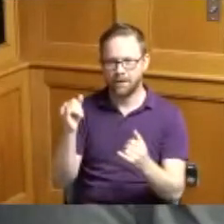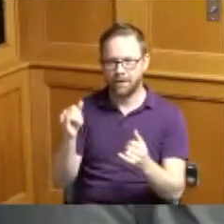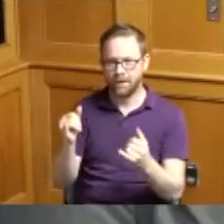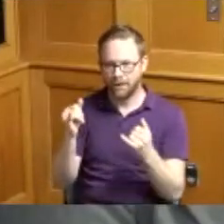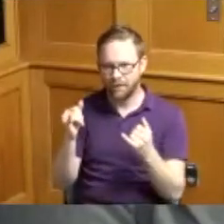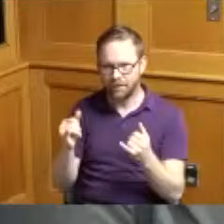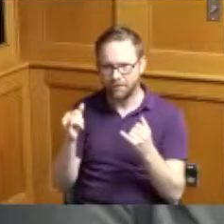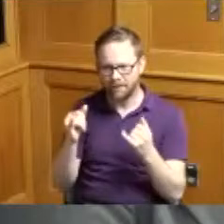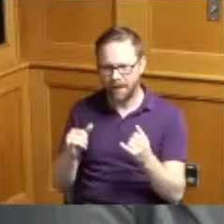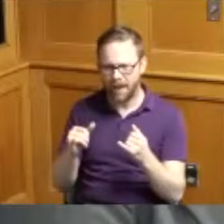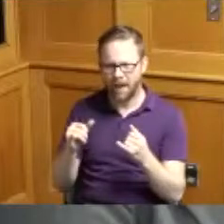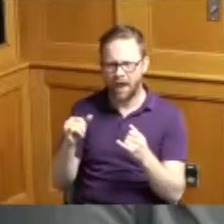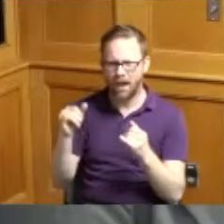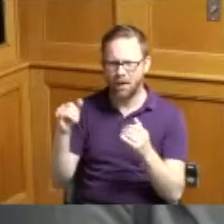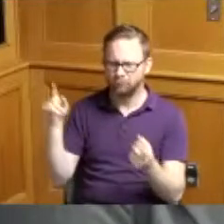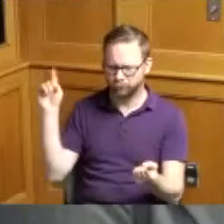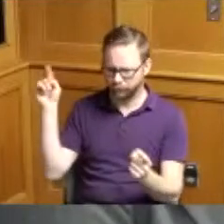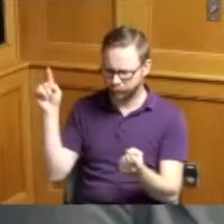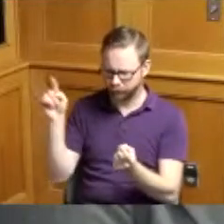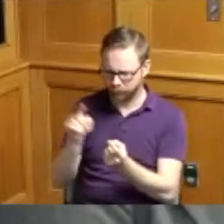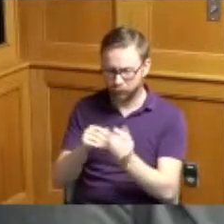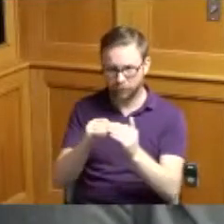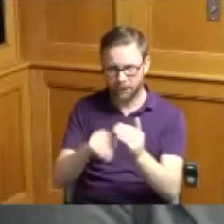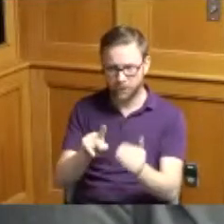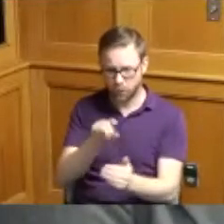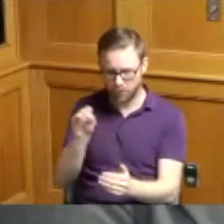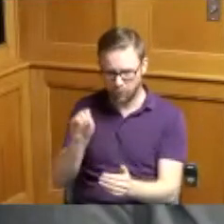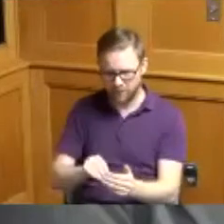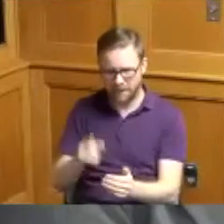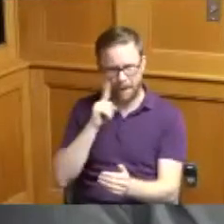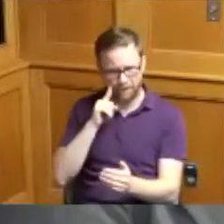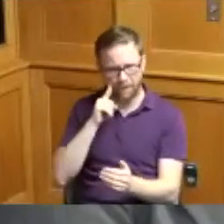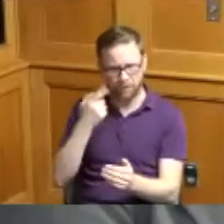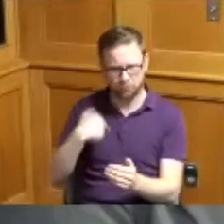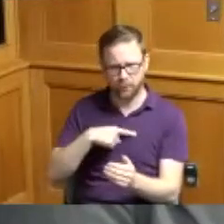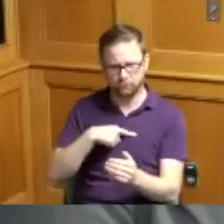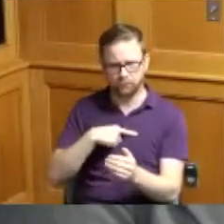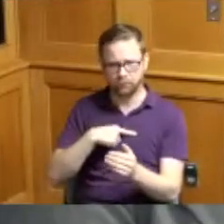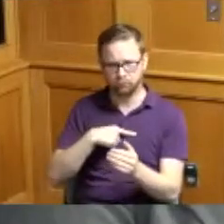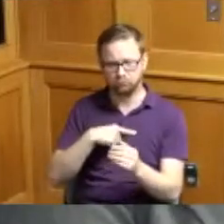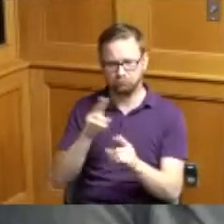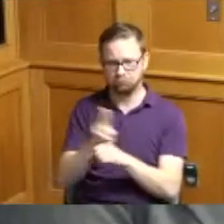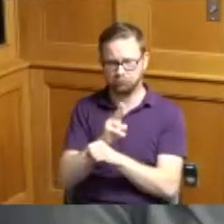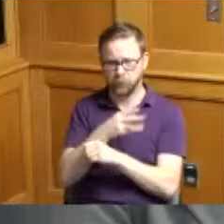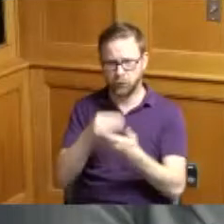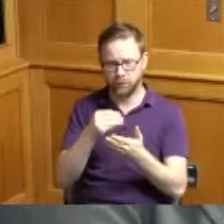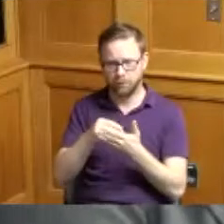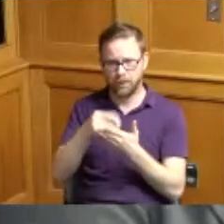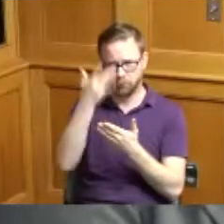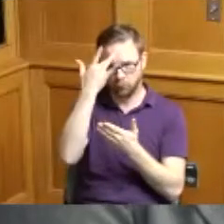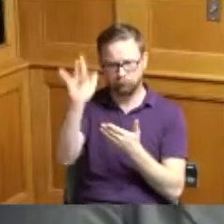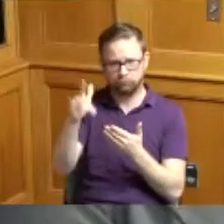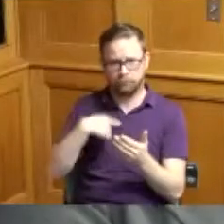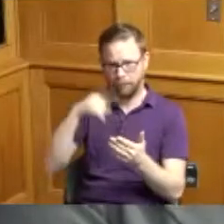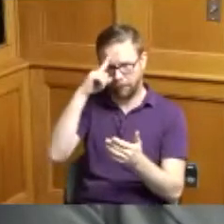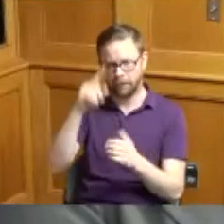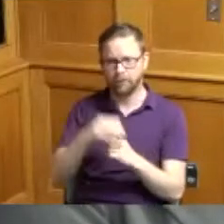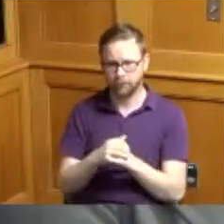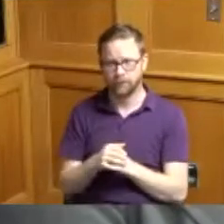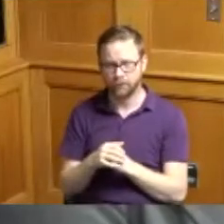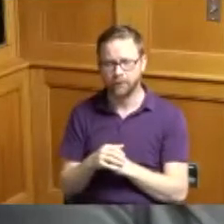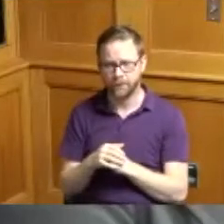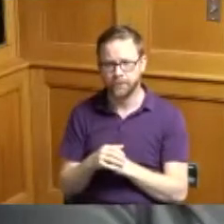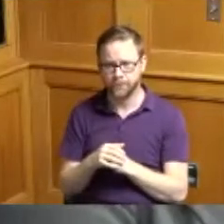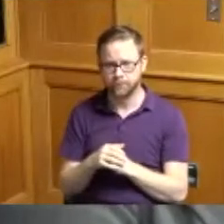than one percent I think that's pretty frugal it's pretty Frugal in my opinion so there are things we